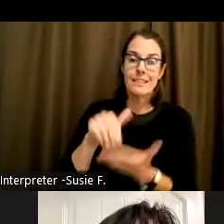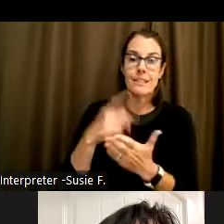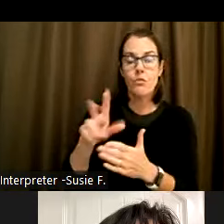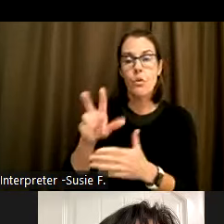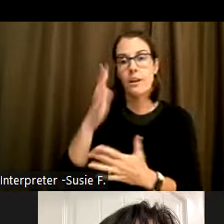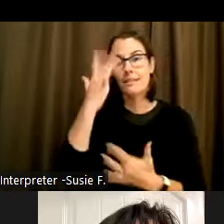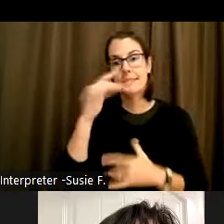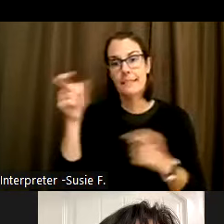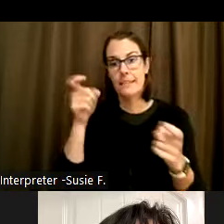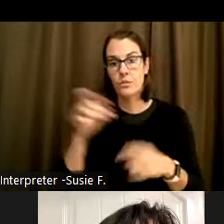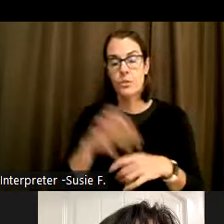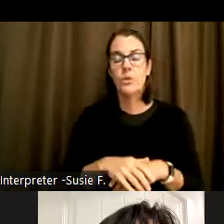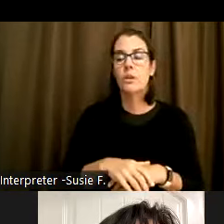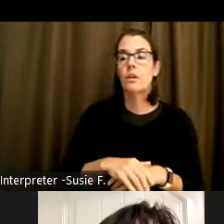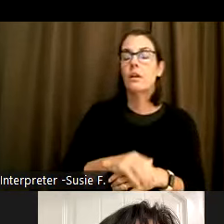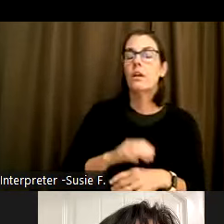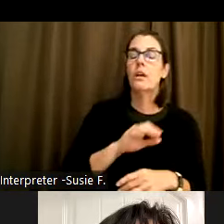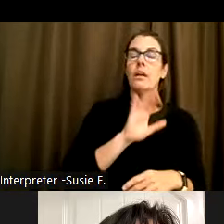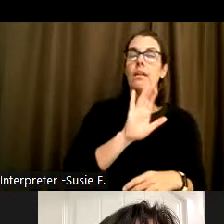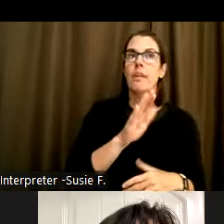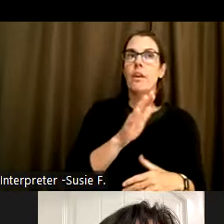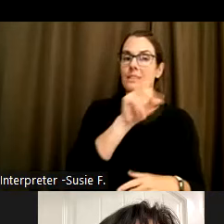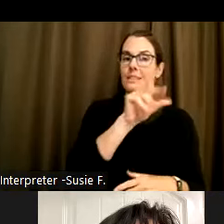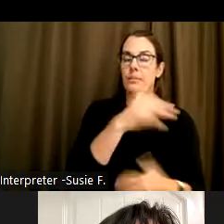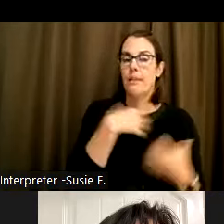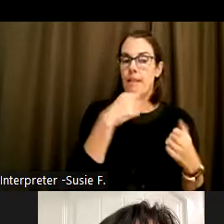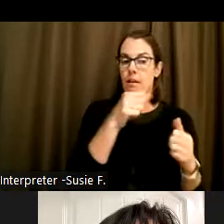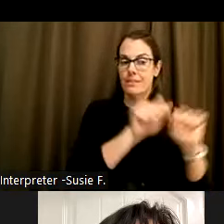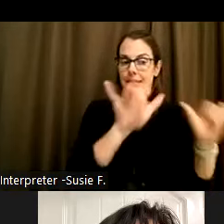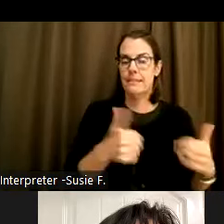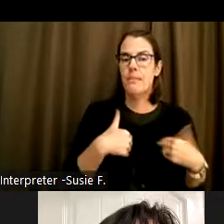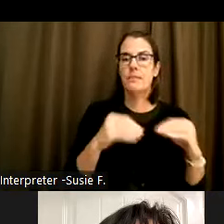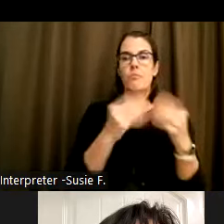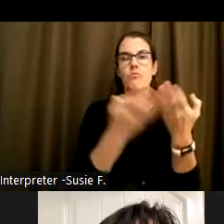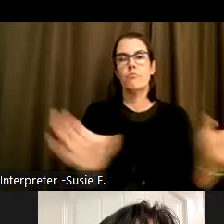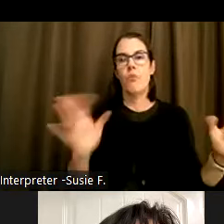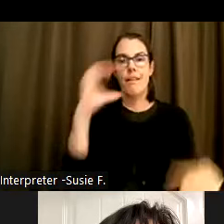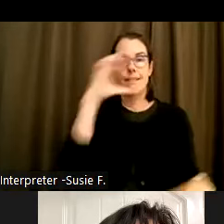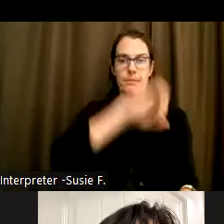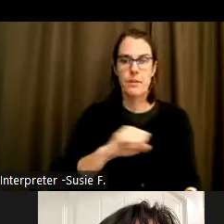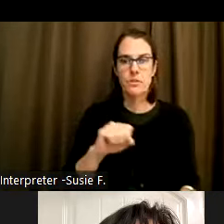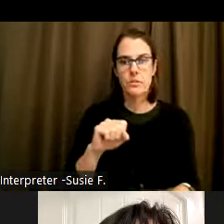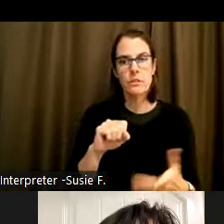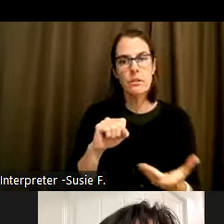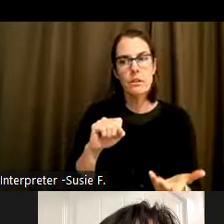This, or I should say disability and health data system, provides A broader estimation of the portion of Oregon's individuals